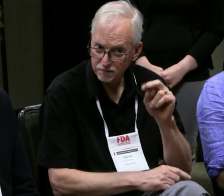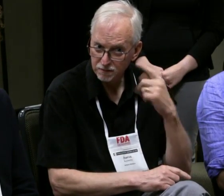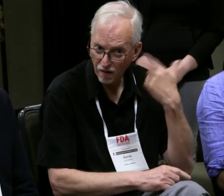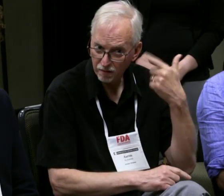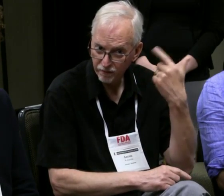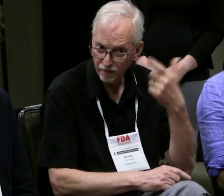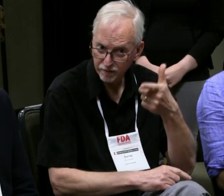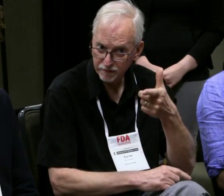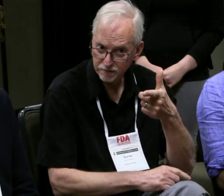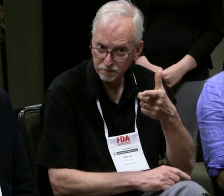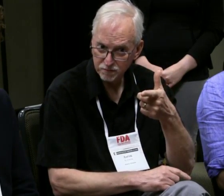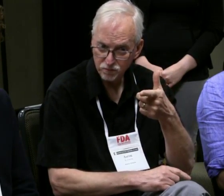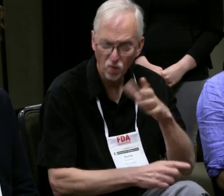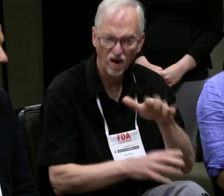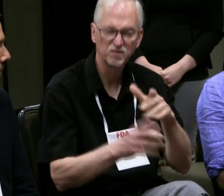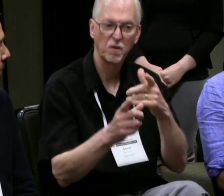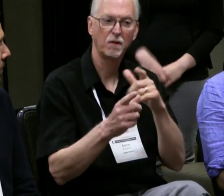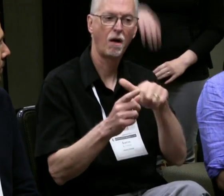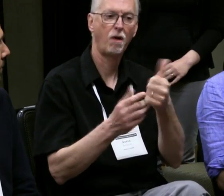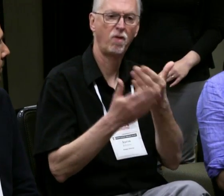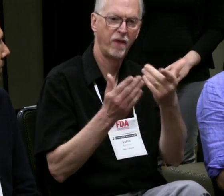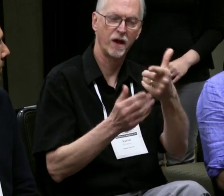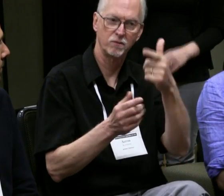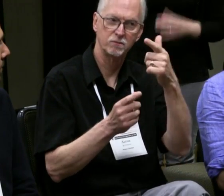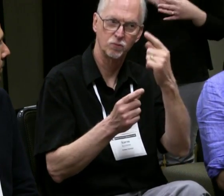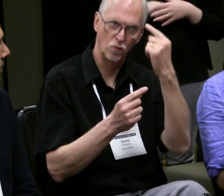You said you were from London, is that correct? (Clara) Yeah...